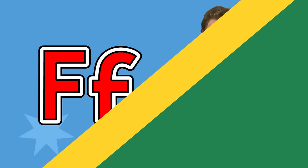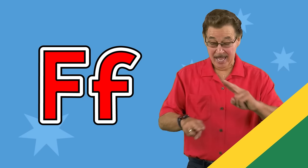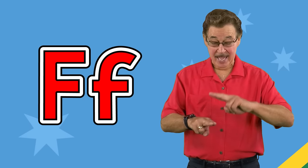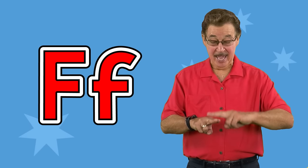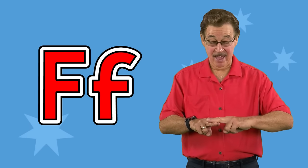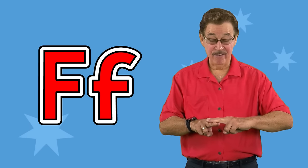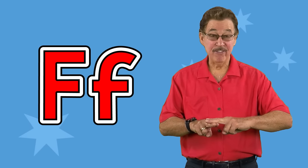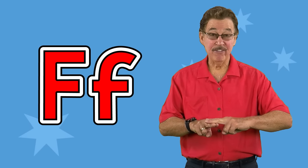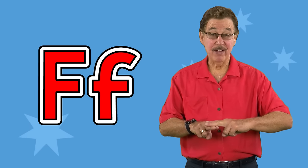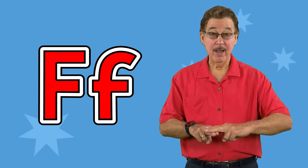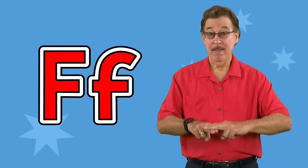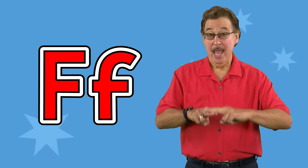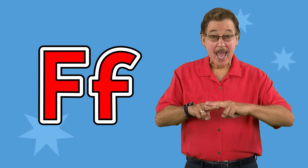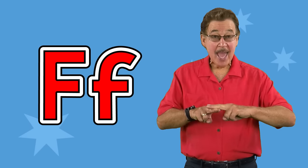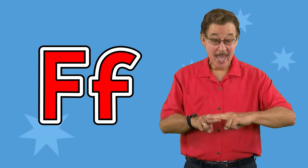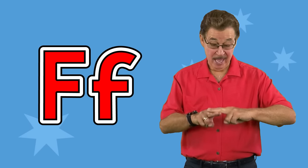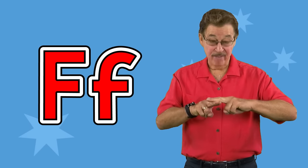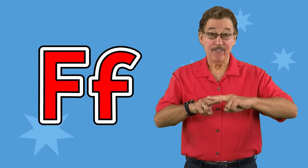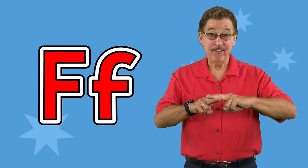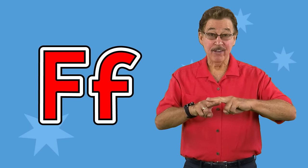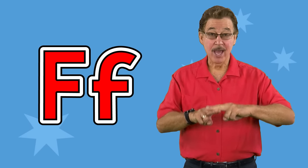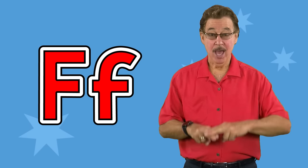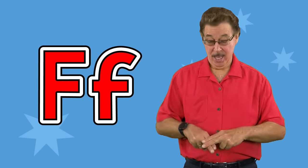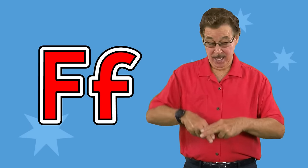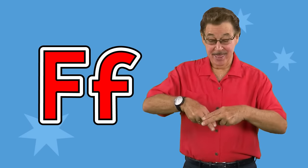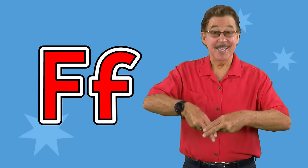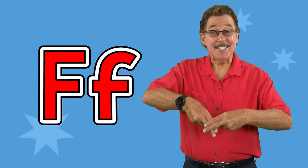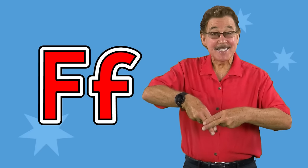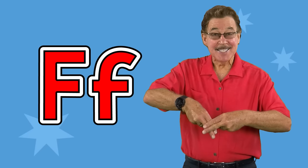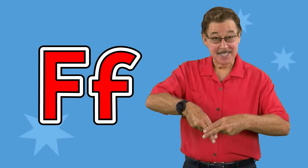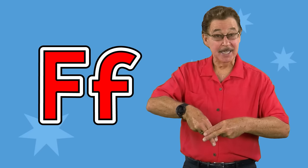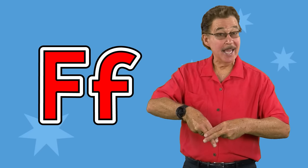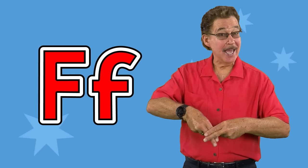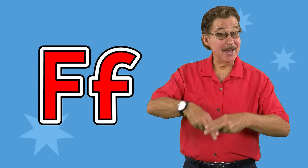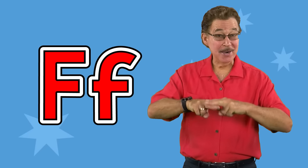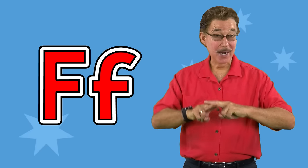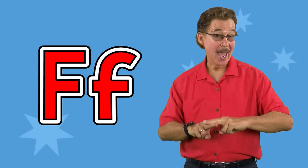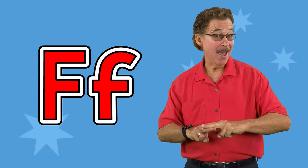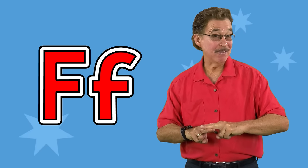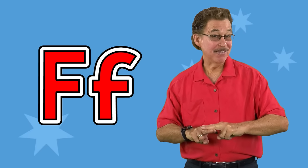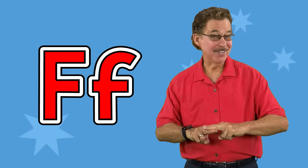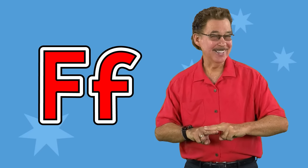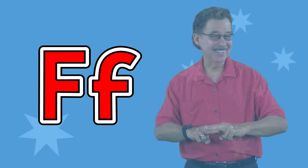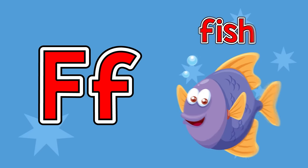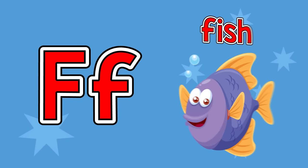F, f, this is the letter f